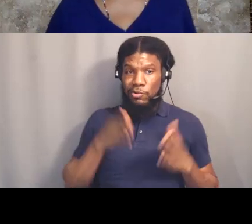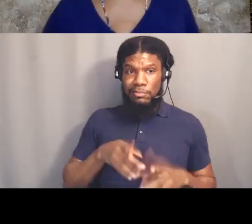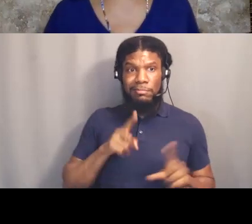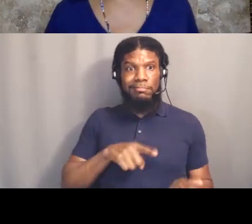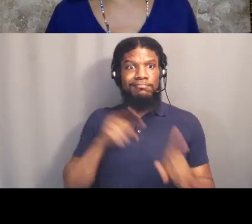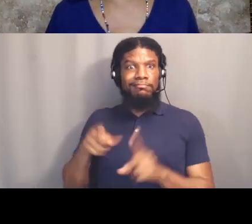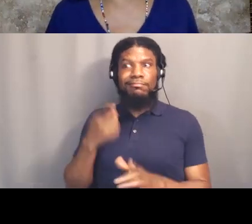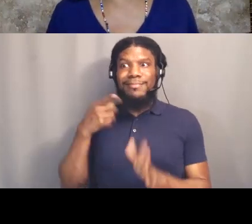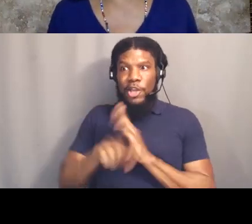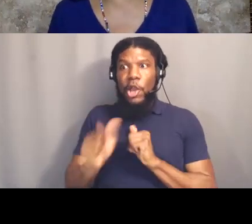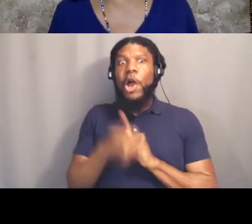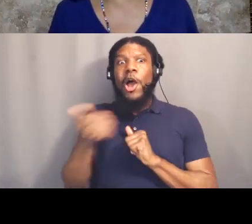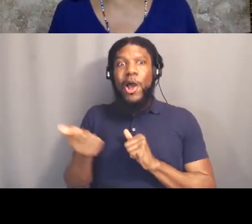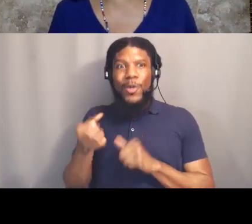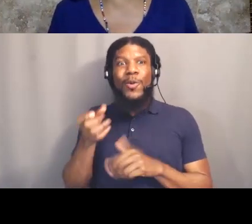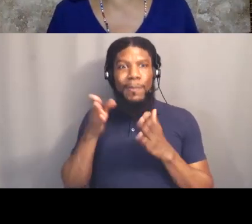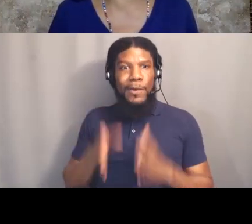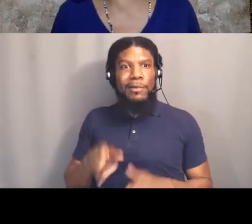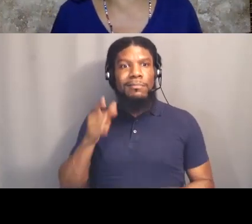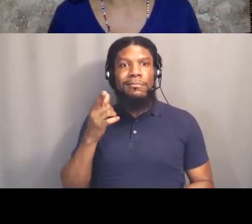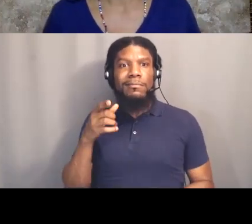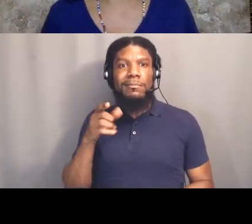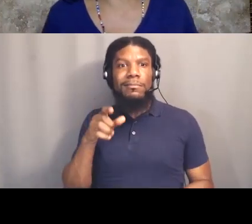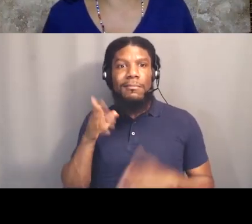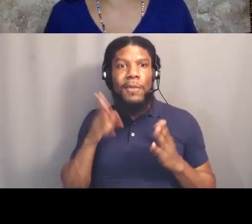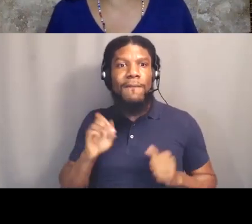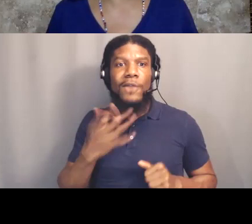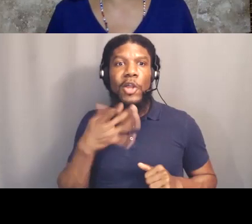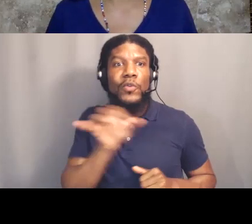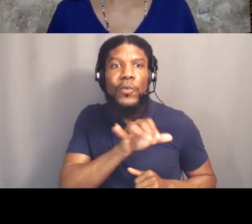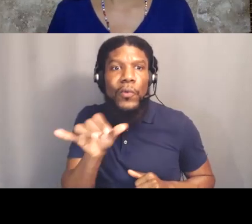It's important to know that the murder of Kenneth Ross,